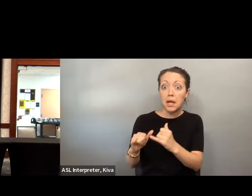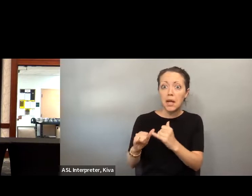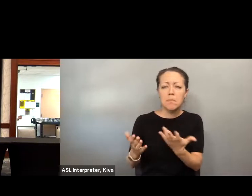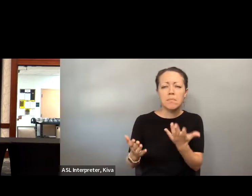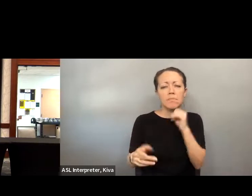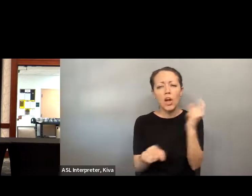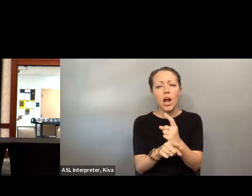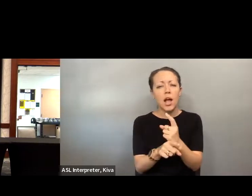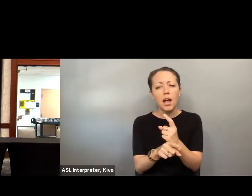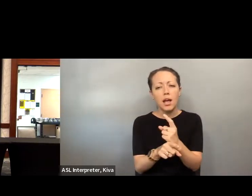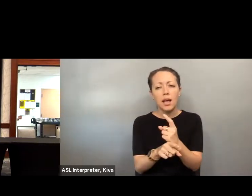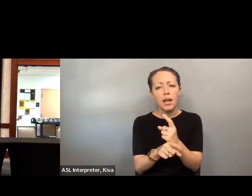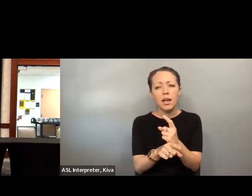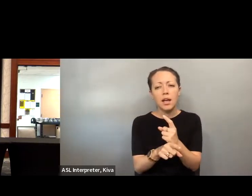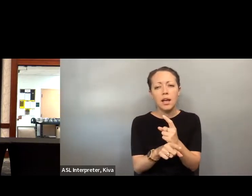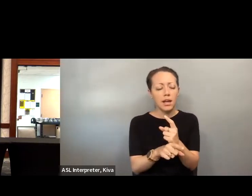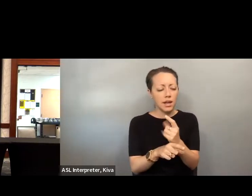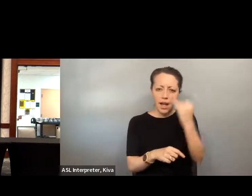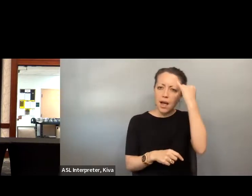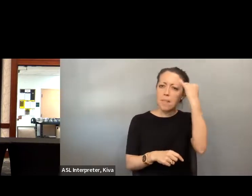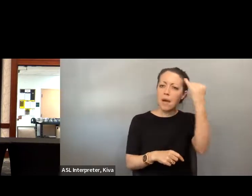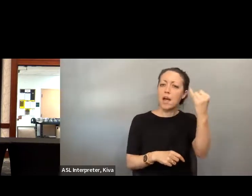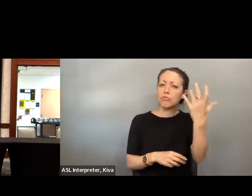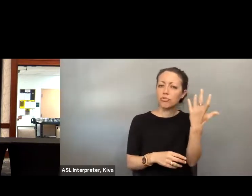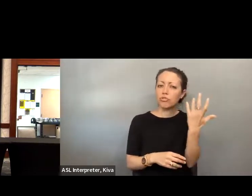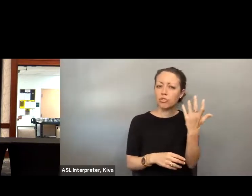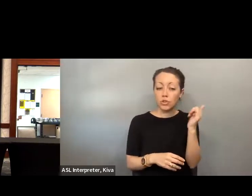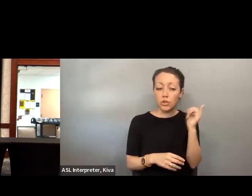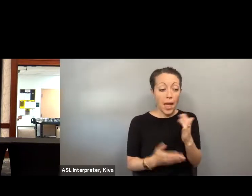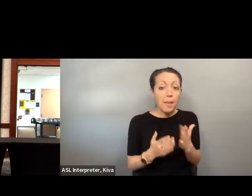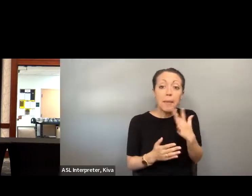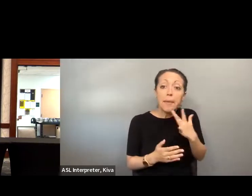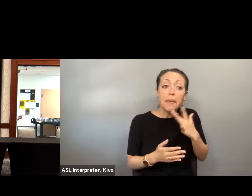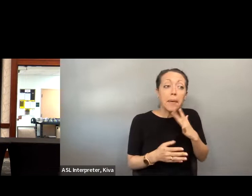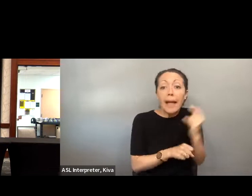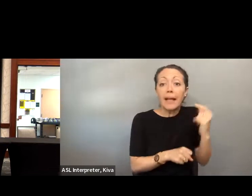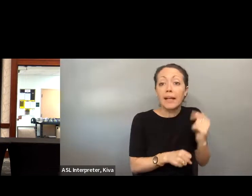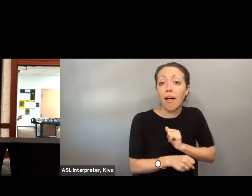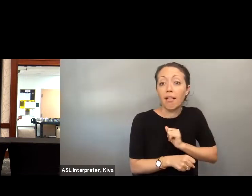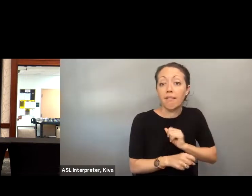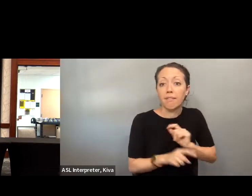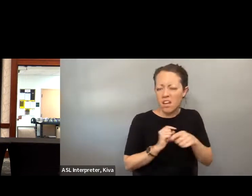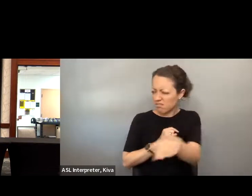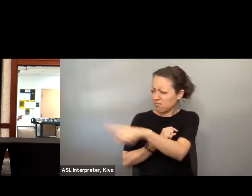stair to stair, knowing full well that other disabled peers I'm scared to knowing full well that other disabled peers wouldn't have been able to make that same decision. wouldn't have been able to make that same decision. Others wouldn't have been able to take them. The stairs. Others wouldn't have been able to take themselves up the